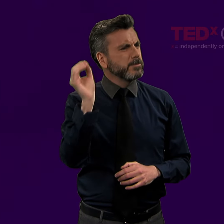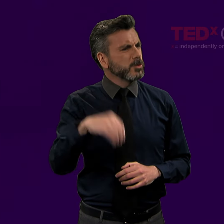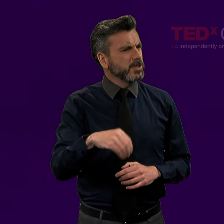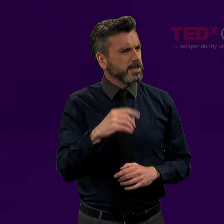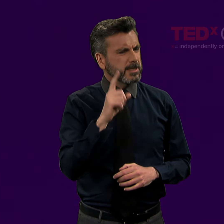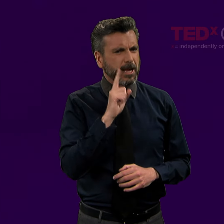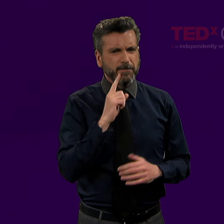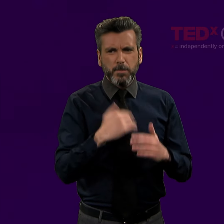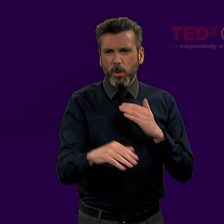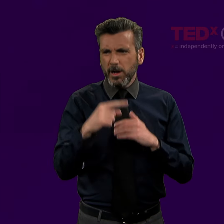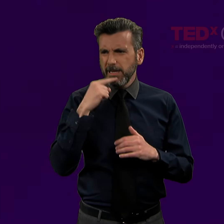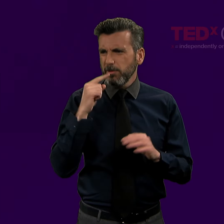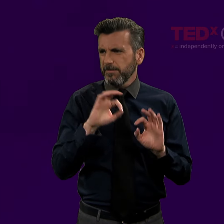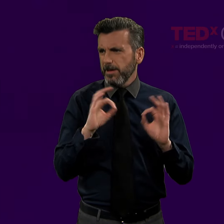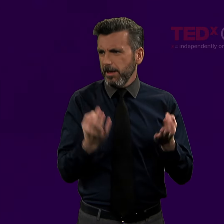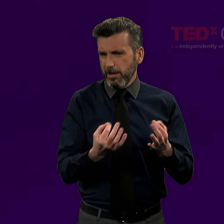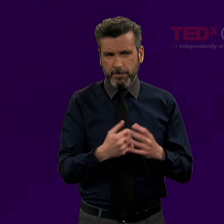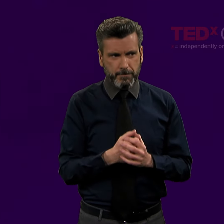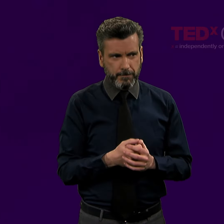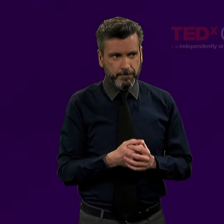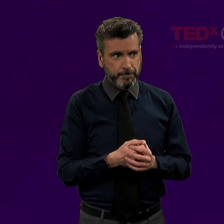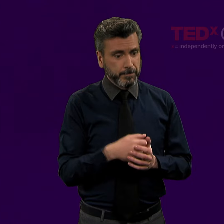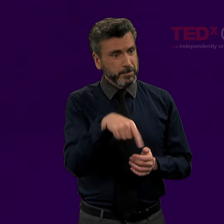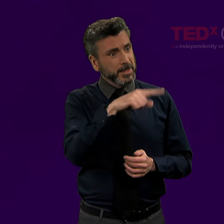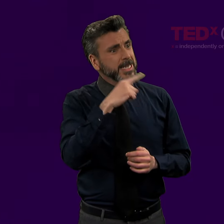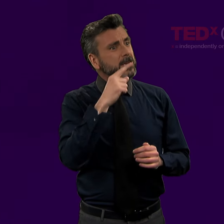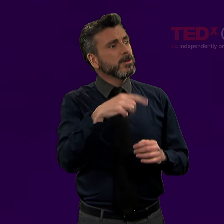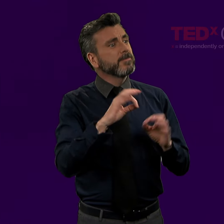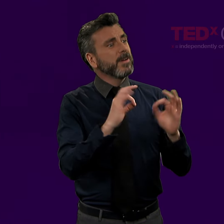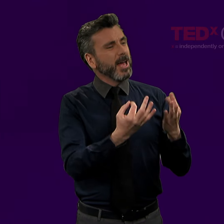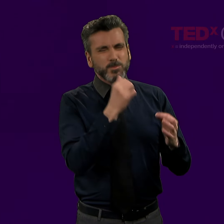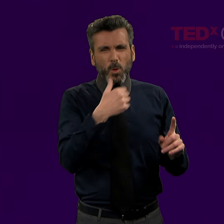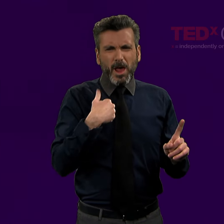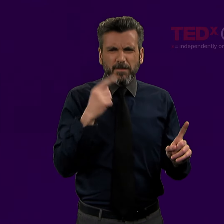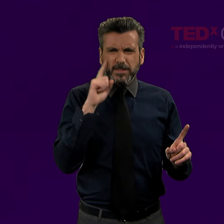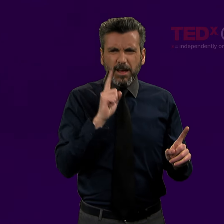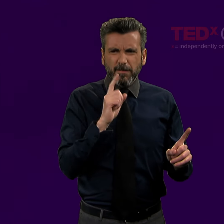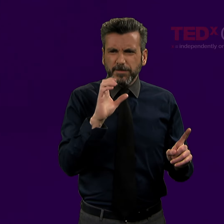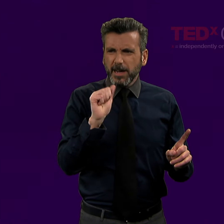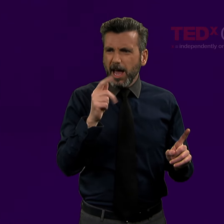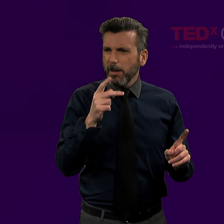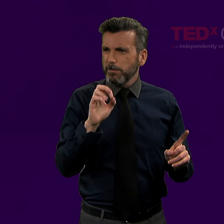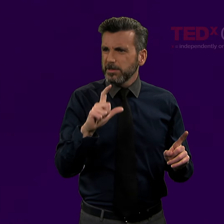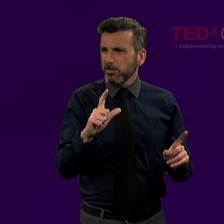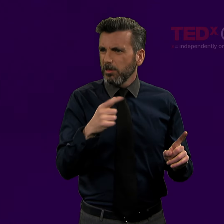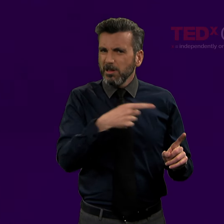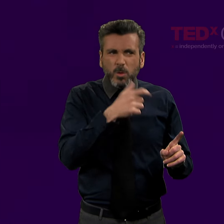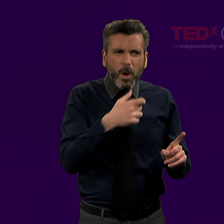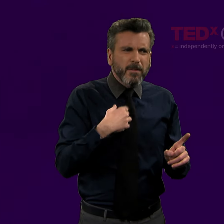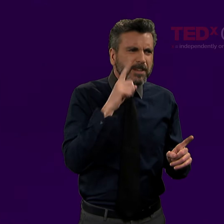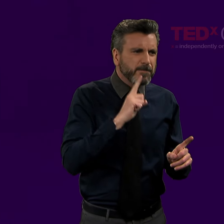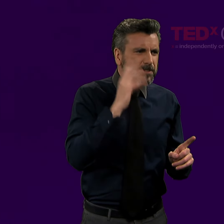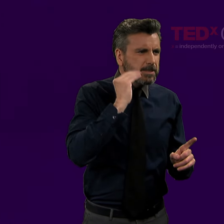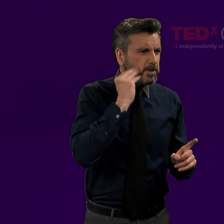We know so many deaf people are actually born without deaf parents, and they don't have Deaf capital.